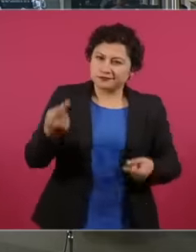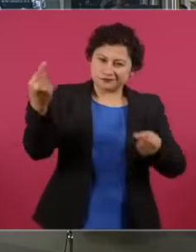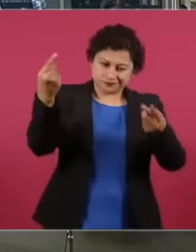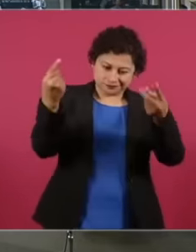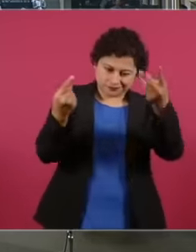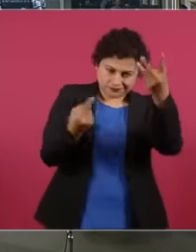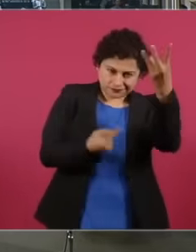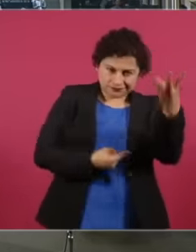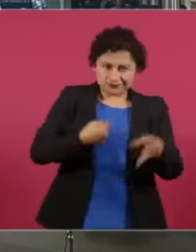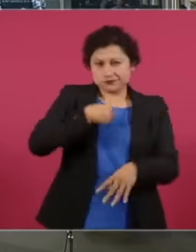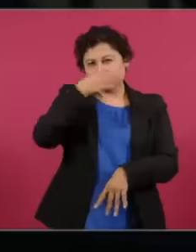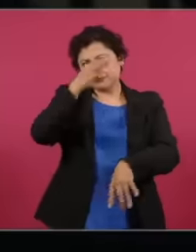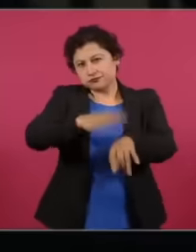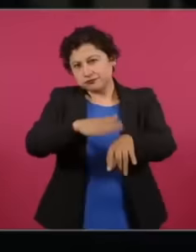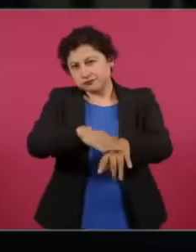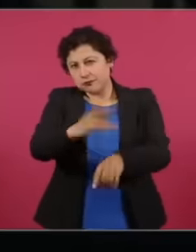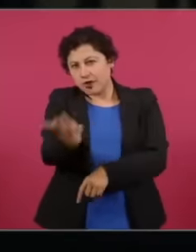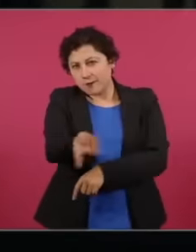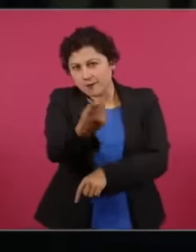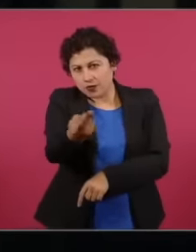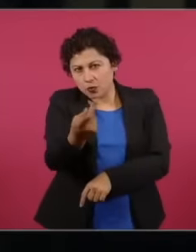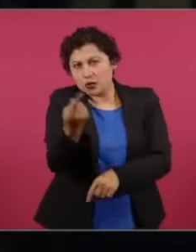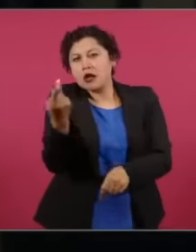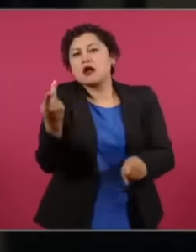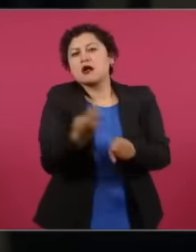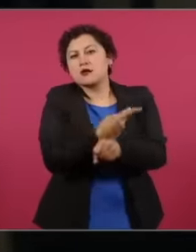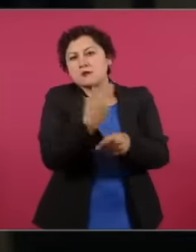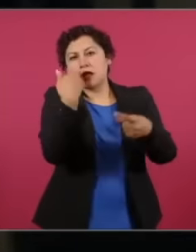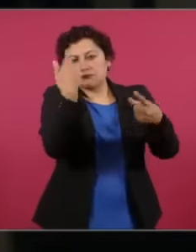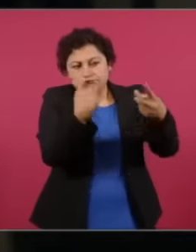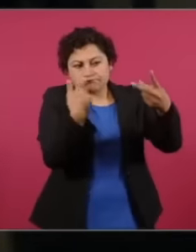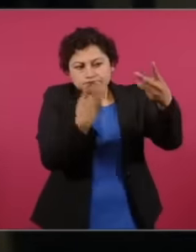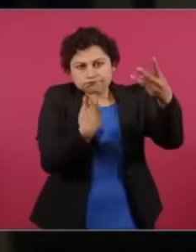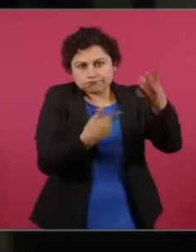network is analyzed, especially because it has been a recurring complaint from you regarding people who They have